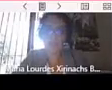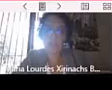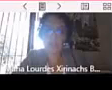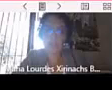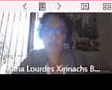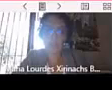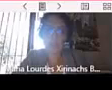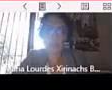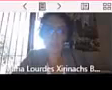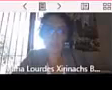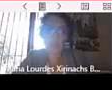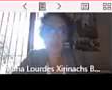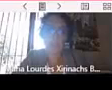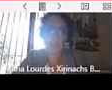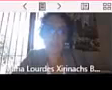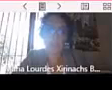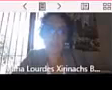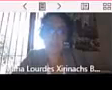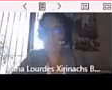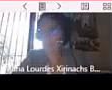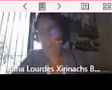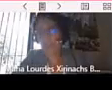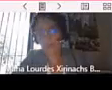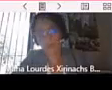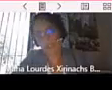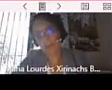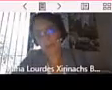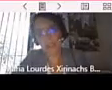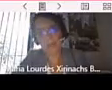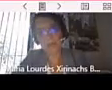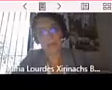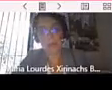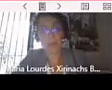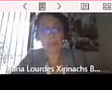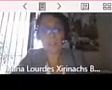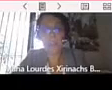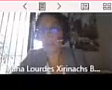we try to represent with the logo are the different women who live in Costa Rica